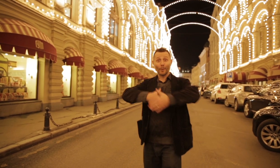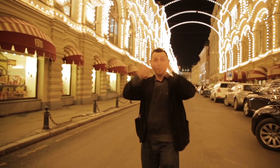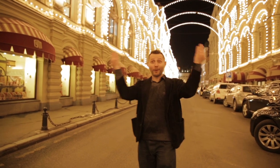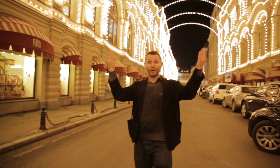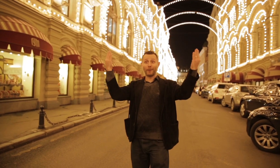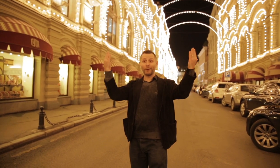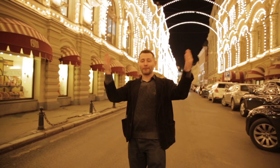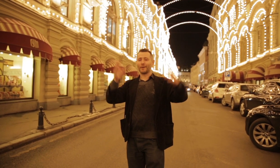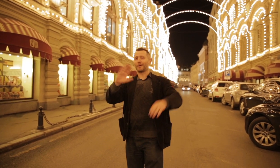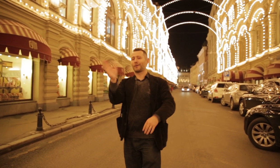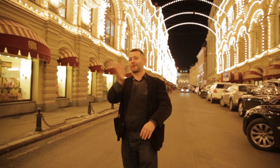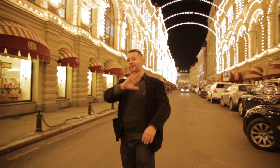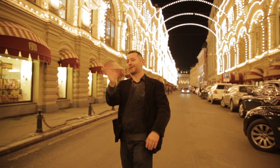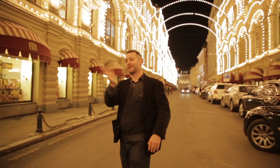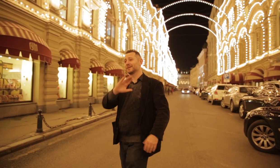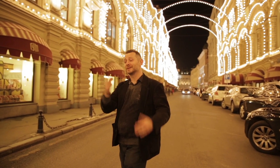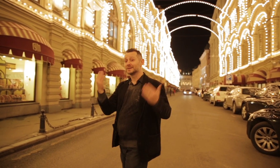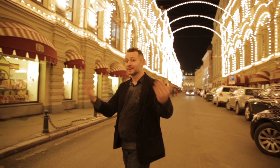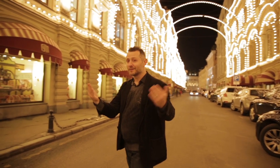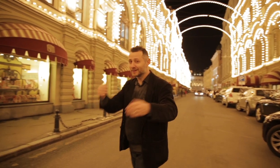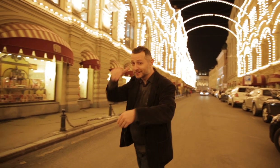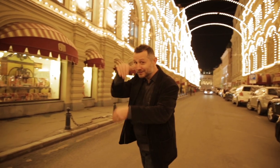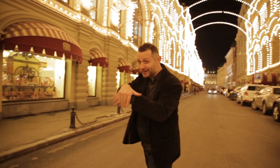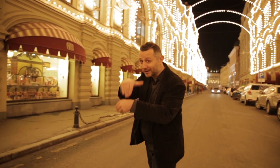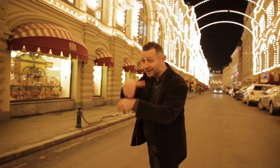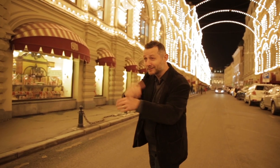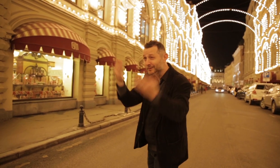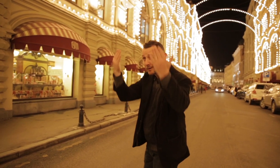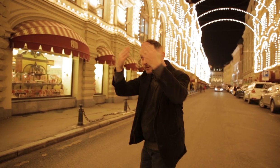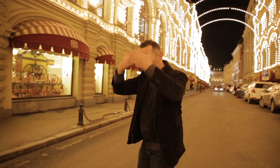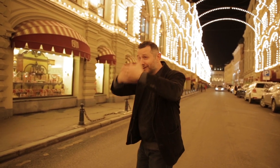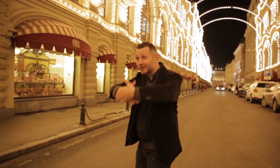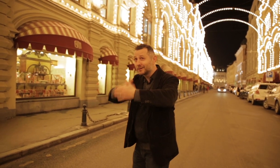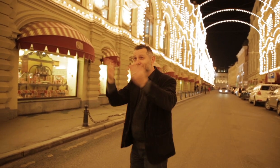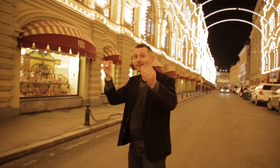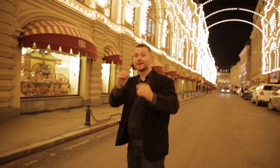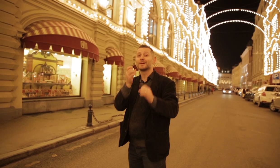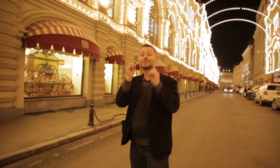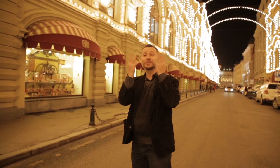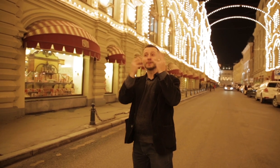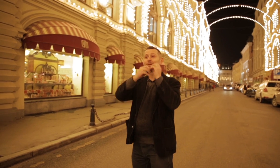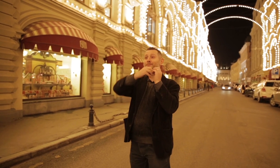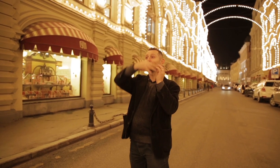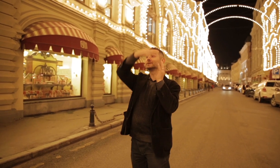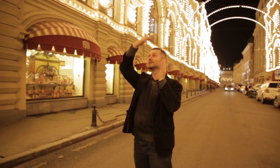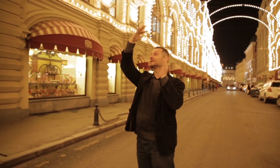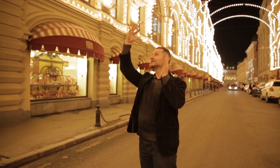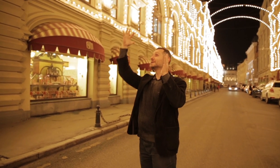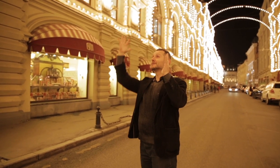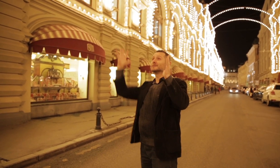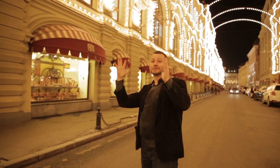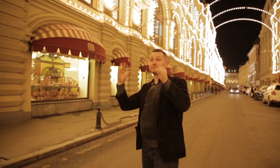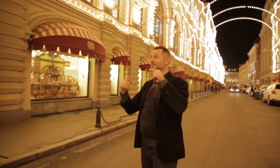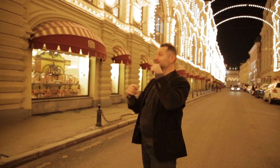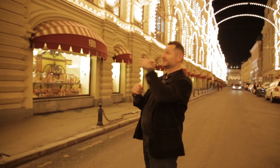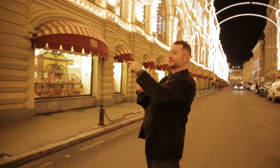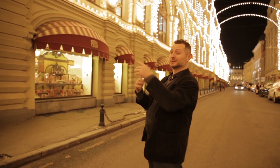Is it day? No, it’s a dark night, and all the arched street lights are lit. We are at the famous GUM Department Store.